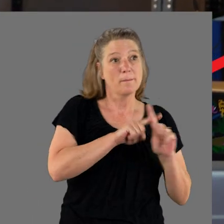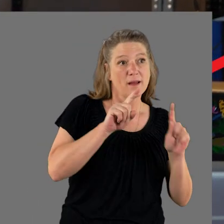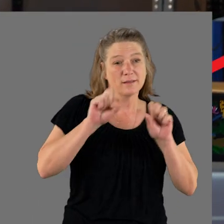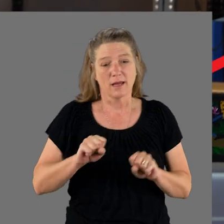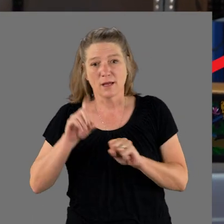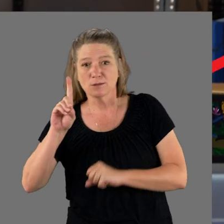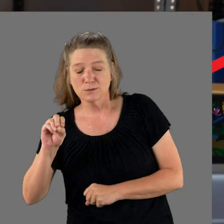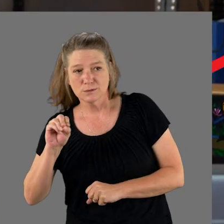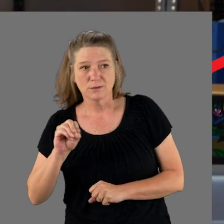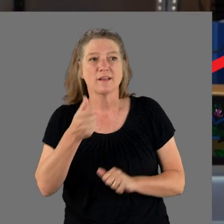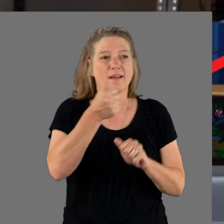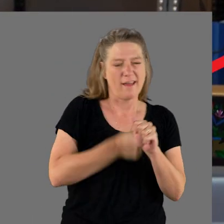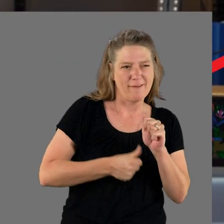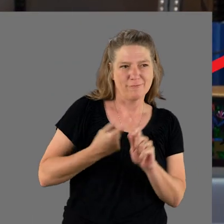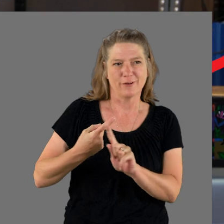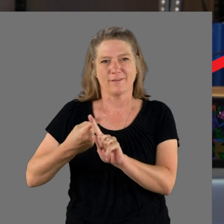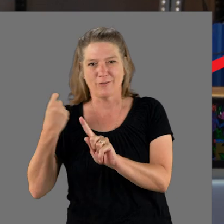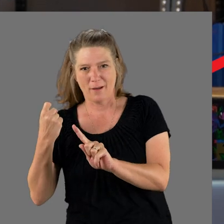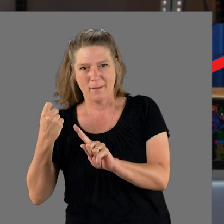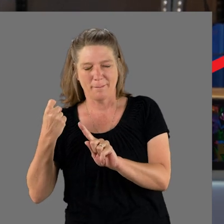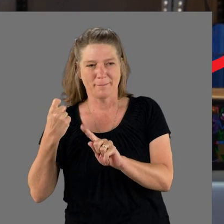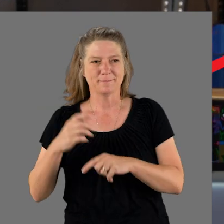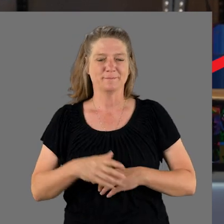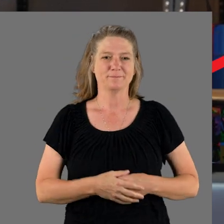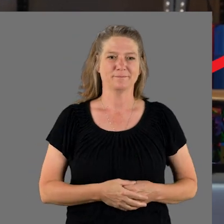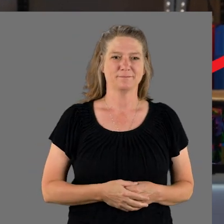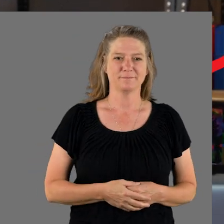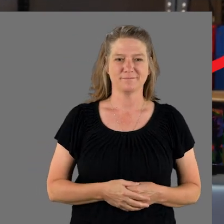but, can, do, every, from